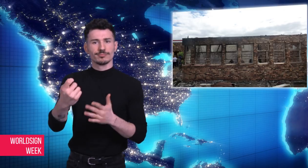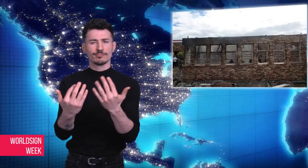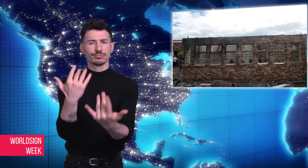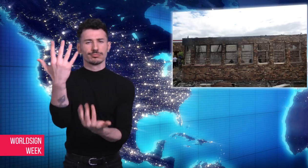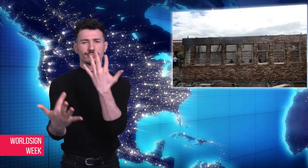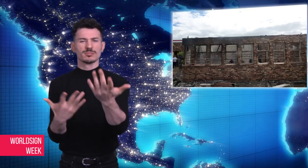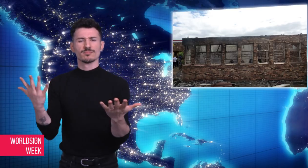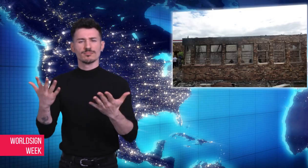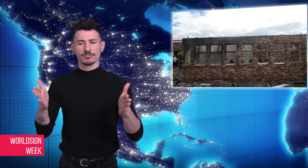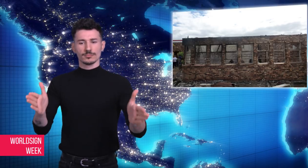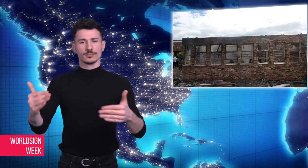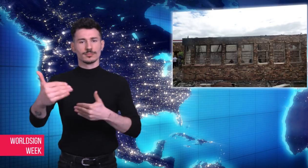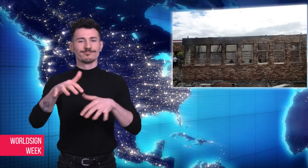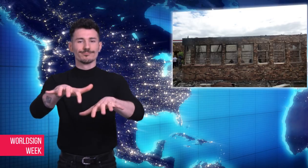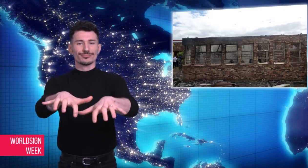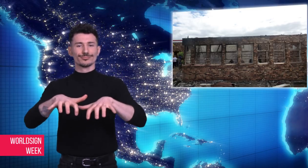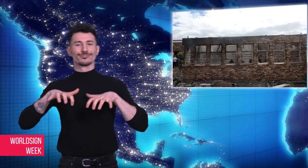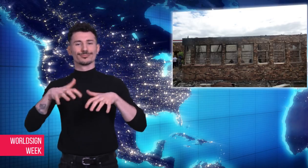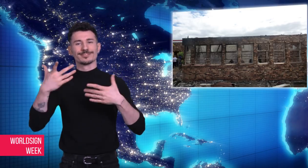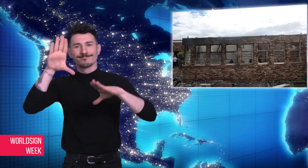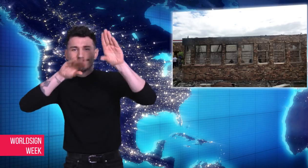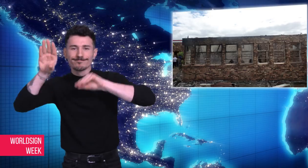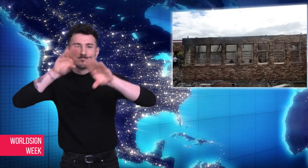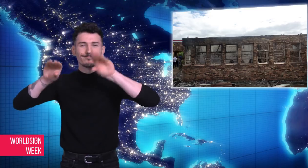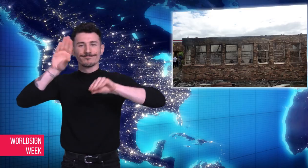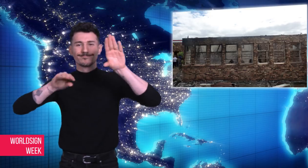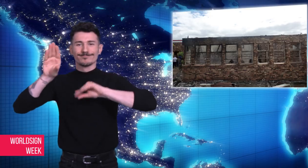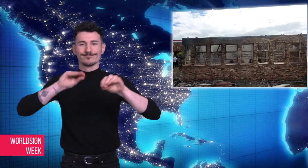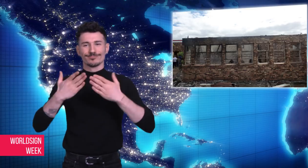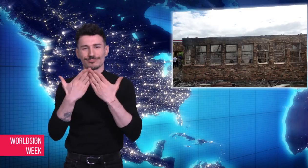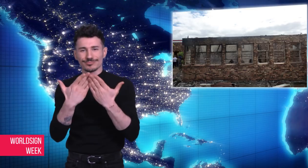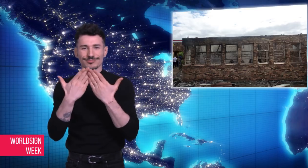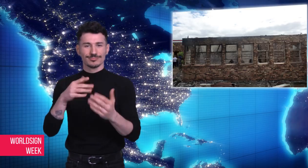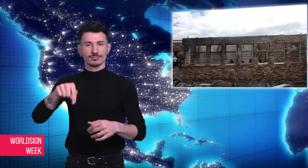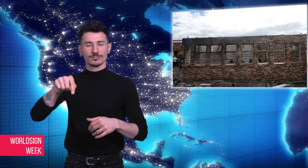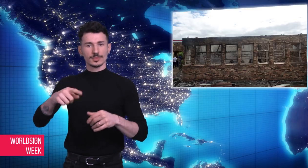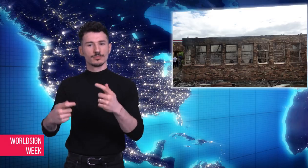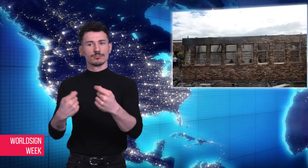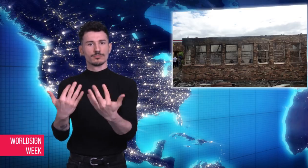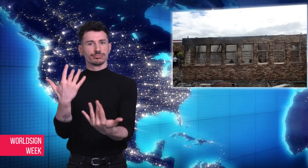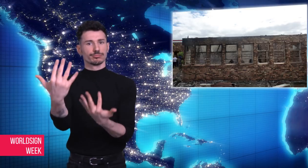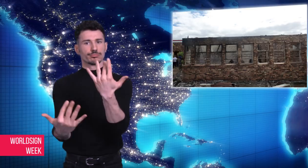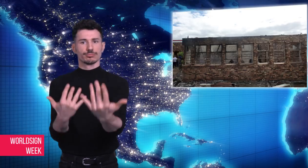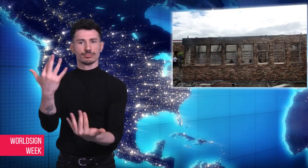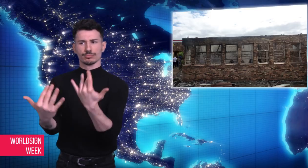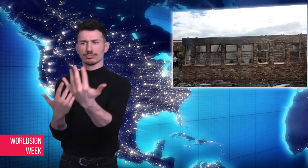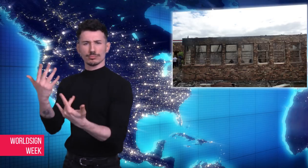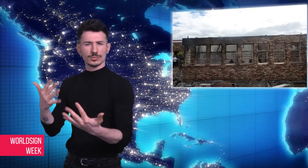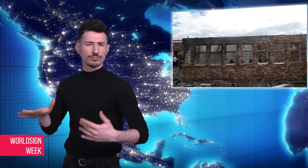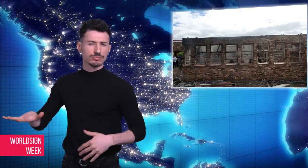After the administration building fire, somebody set the